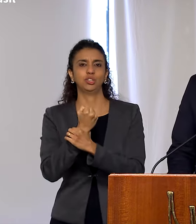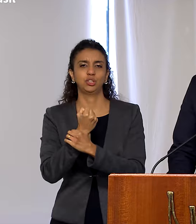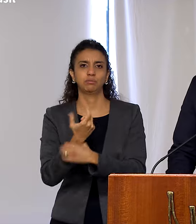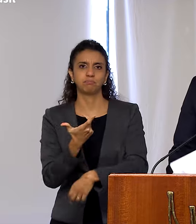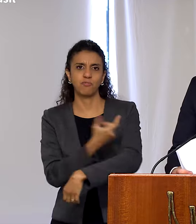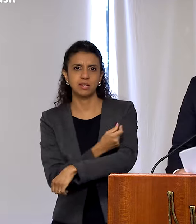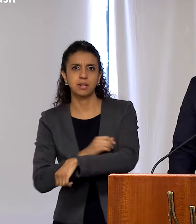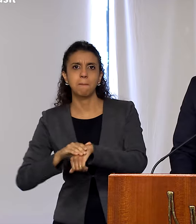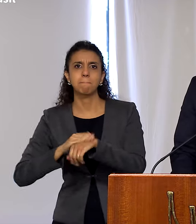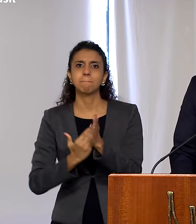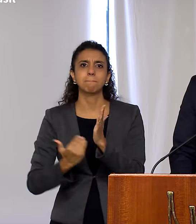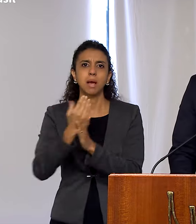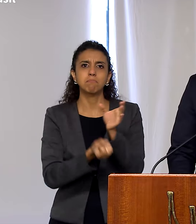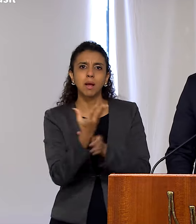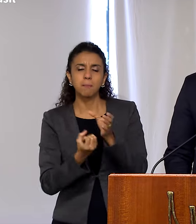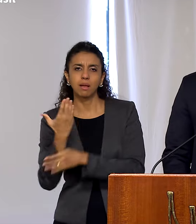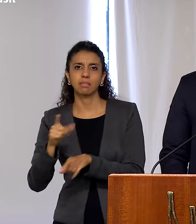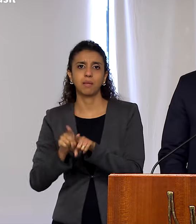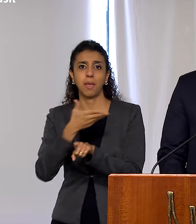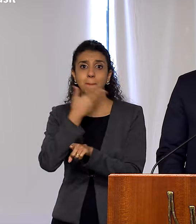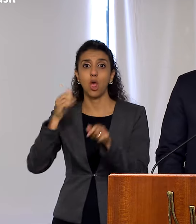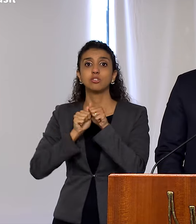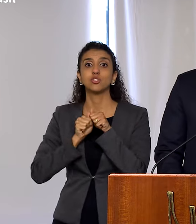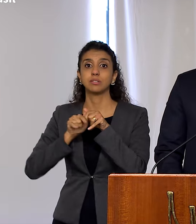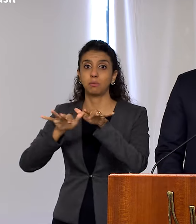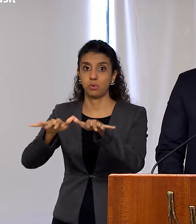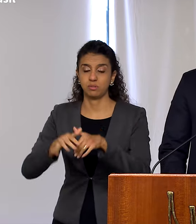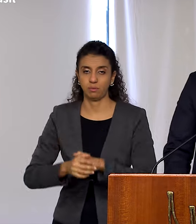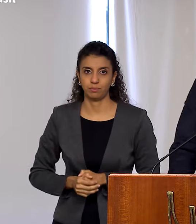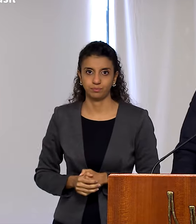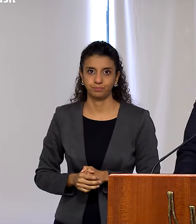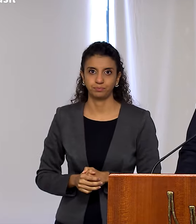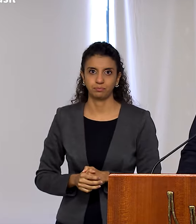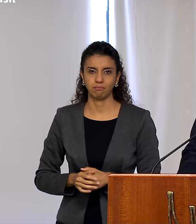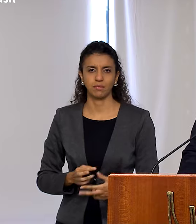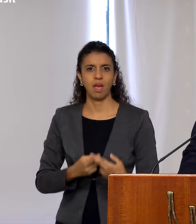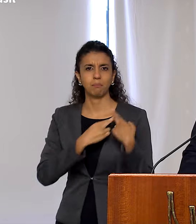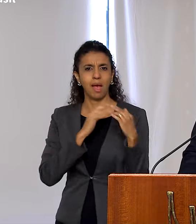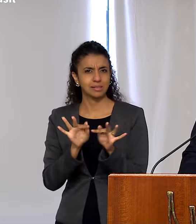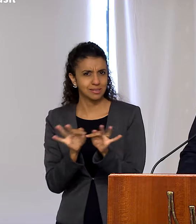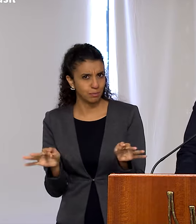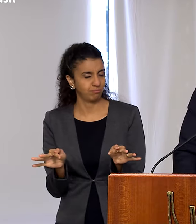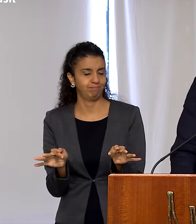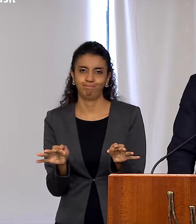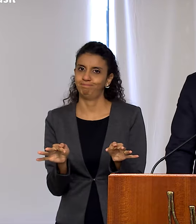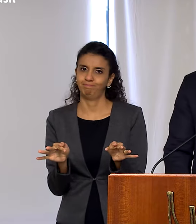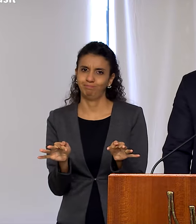with larger production and better distribution. The task is not simple. No one is unaware that there is